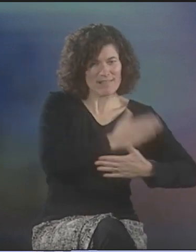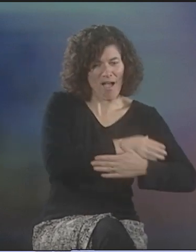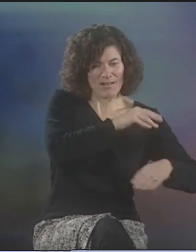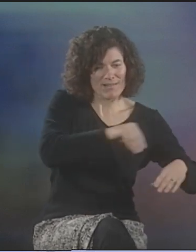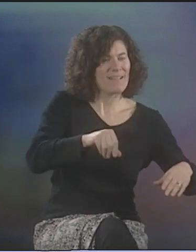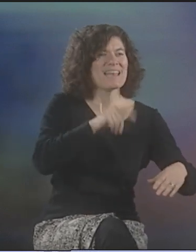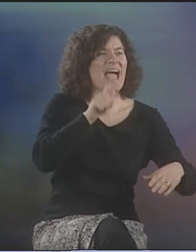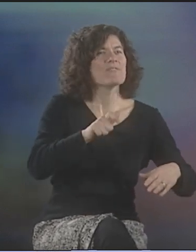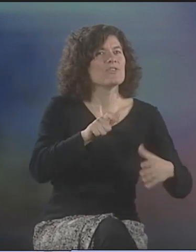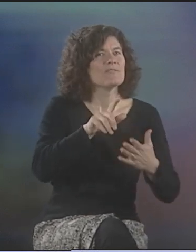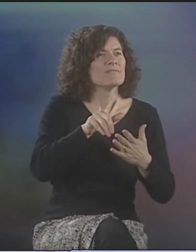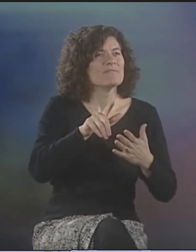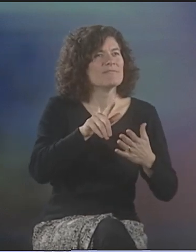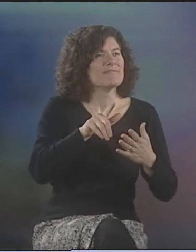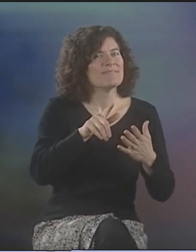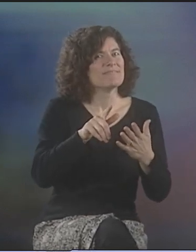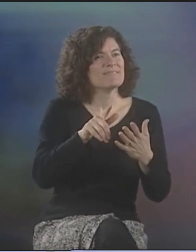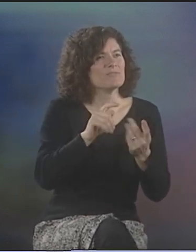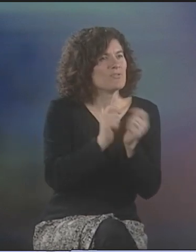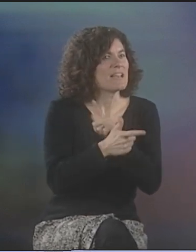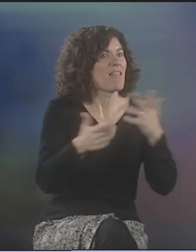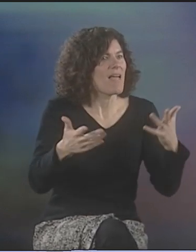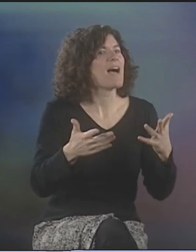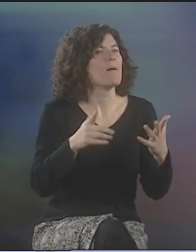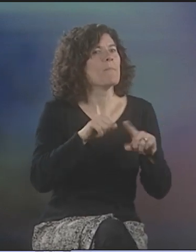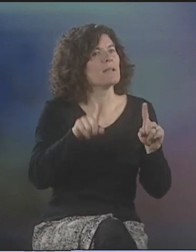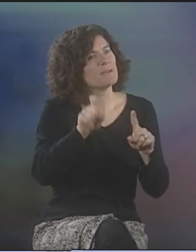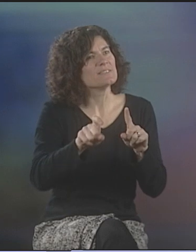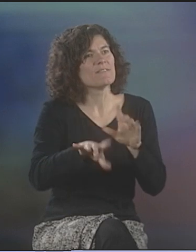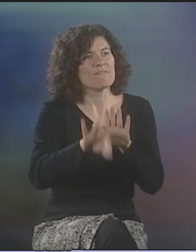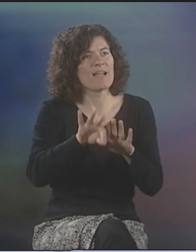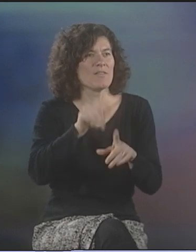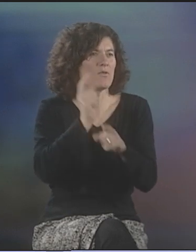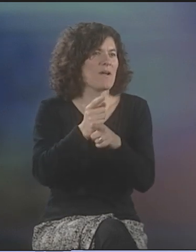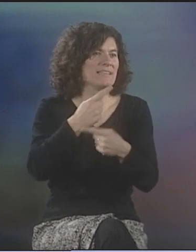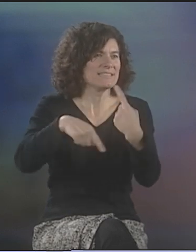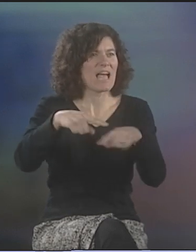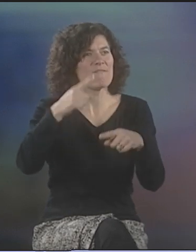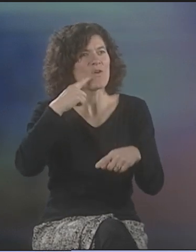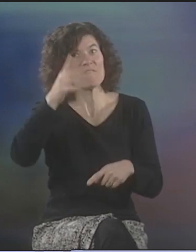BUT OF COURSE, THERE WERE SOME THINGS THAT WERE UNIVERSAL, LIKE THE SON AND THE FATHER THAT I SHOWED BEFORE.